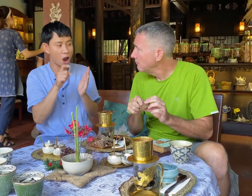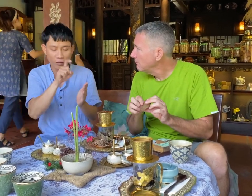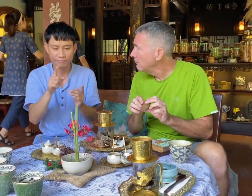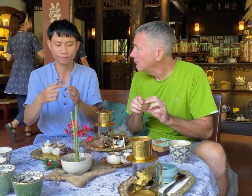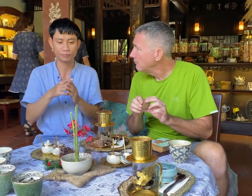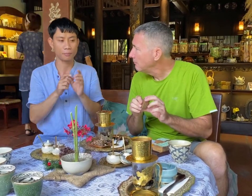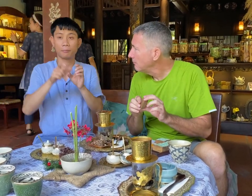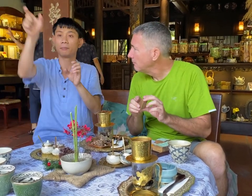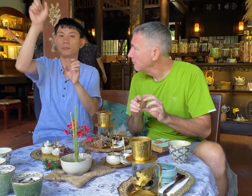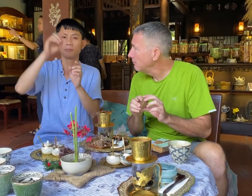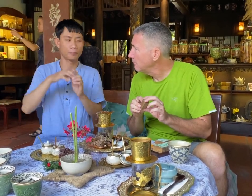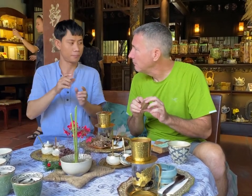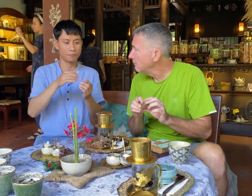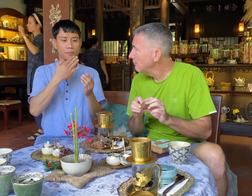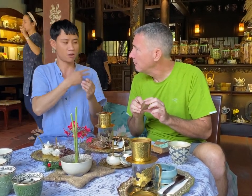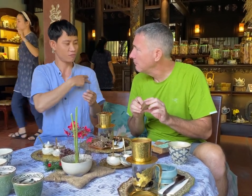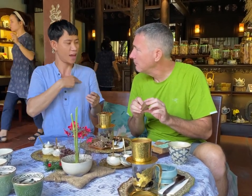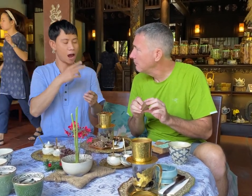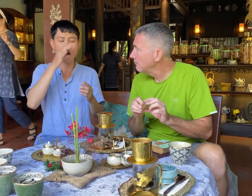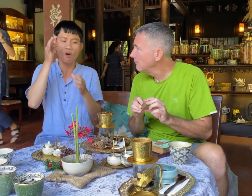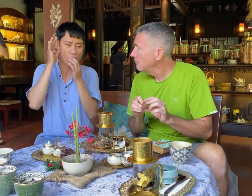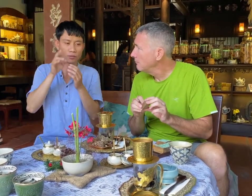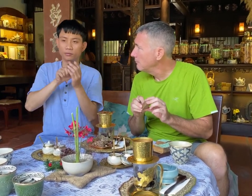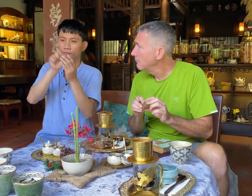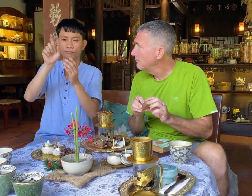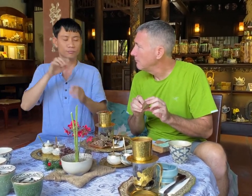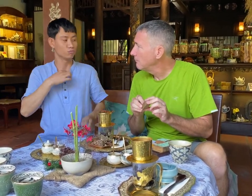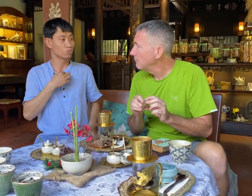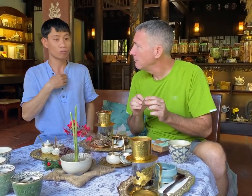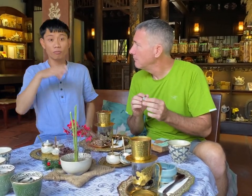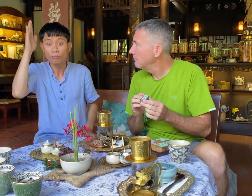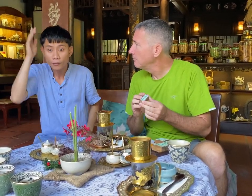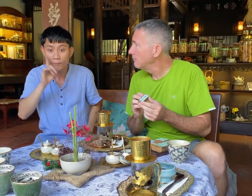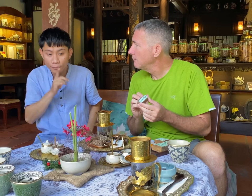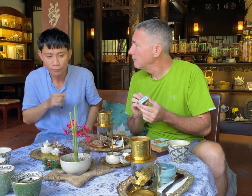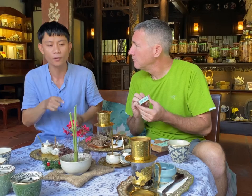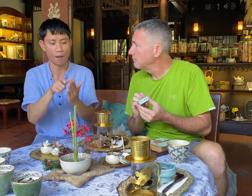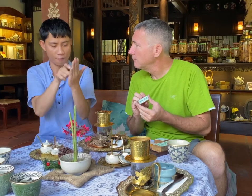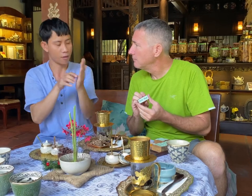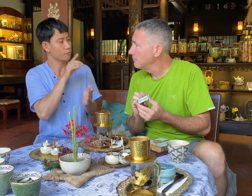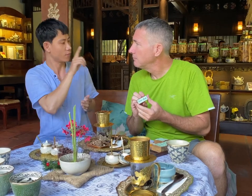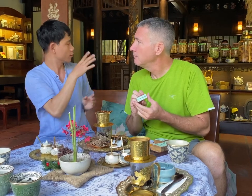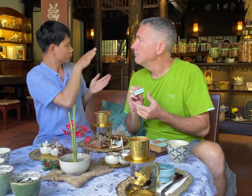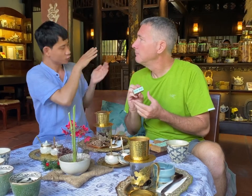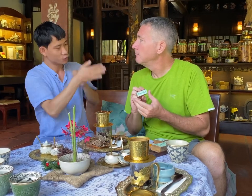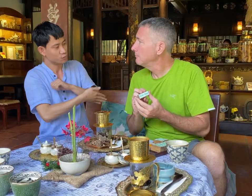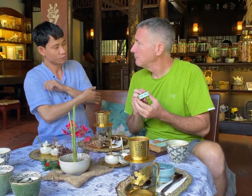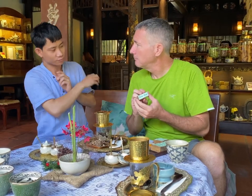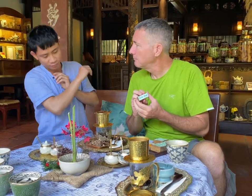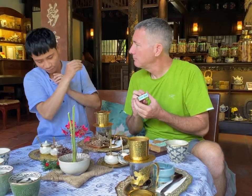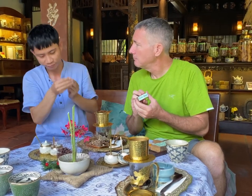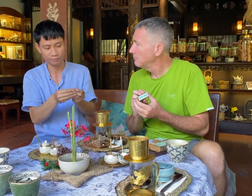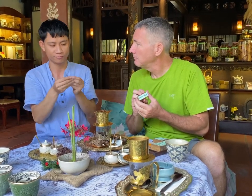and one of our hearing staff can assist them. A hearing staff handles it well.